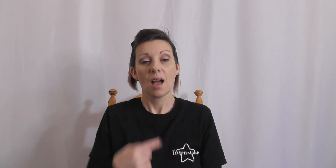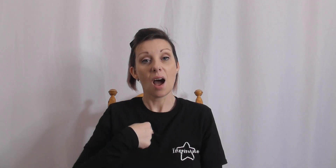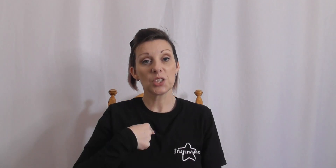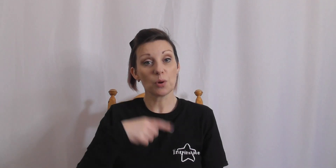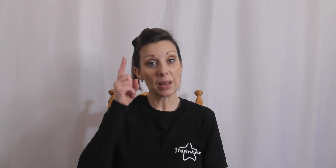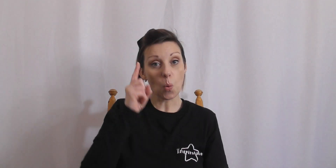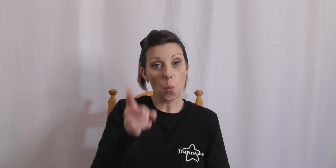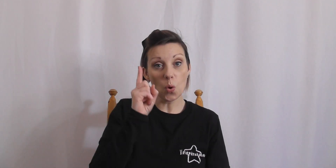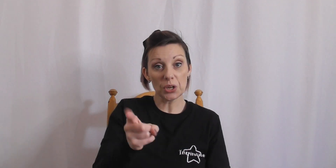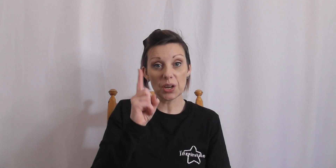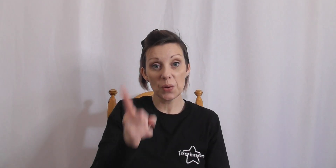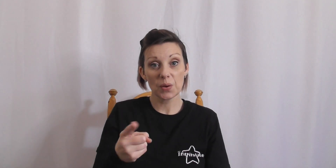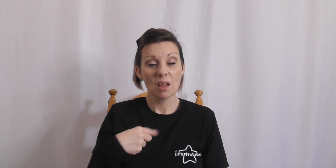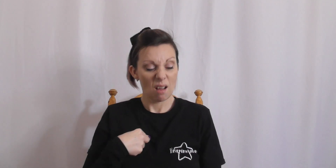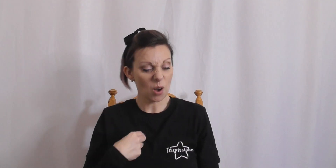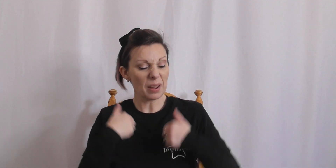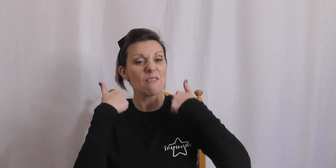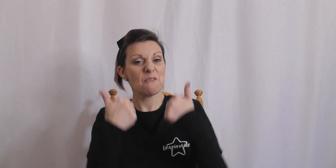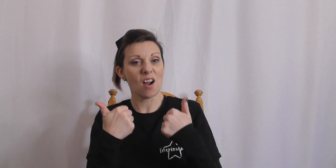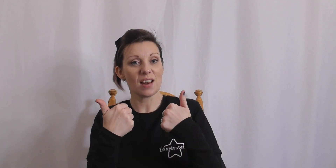i should probably warn you i'll be fine